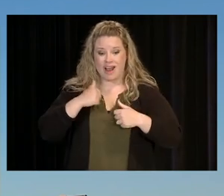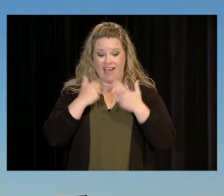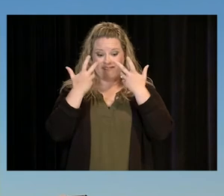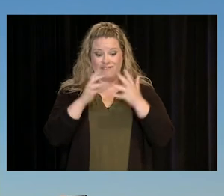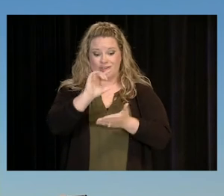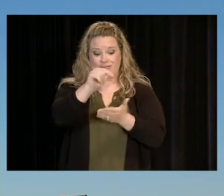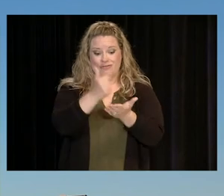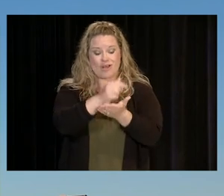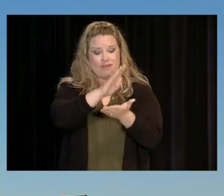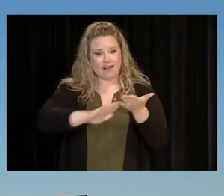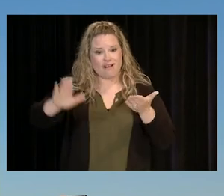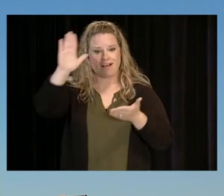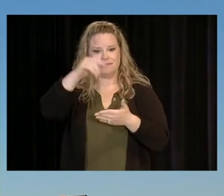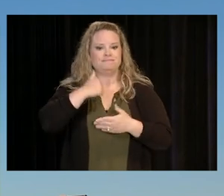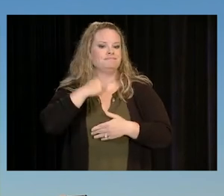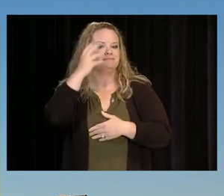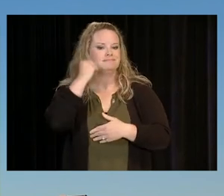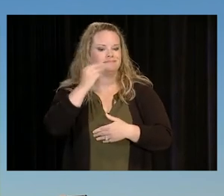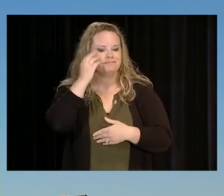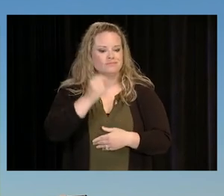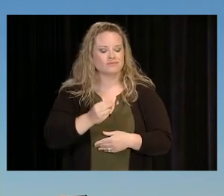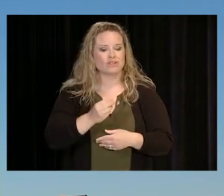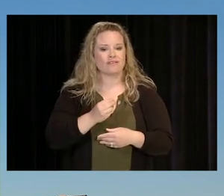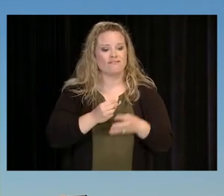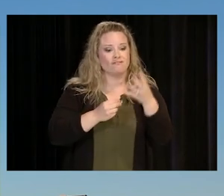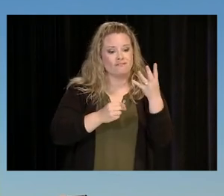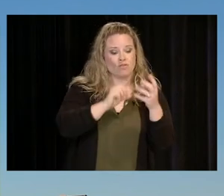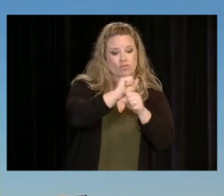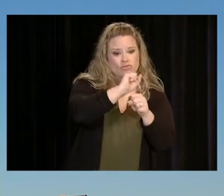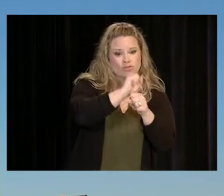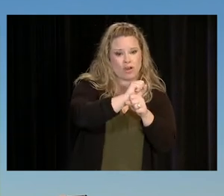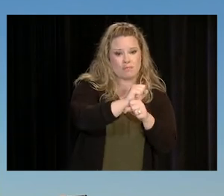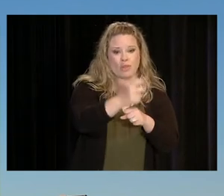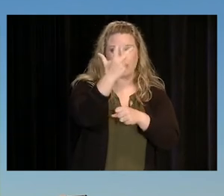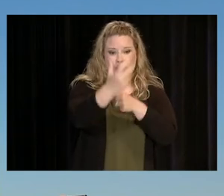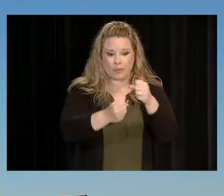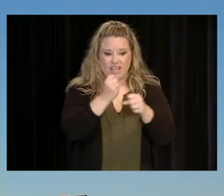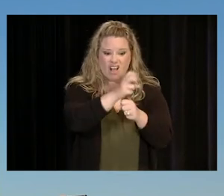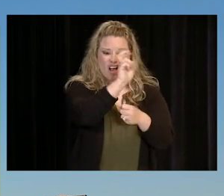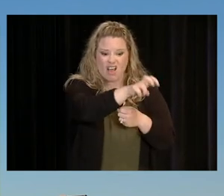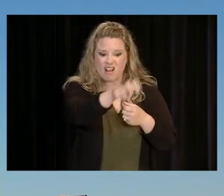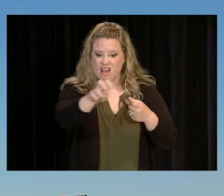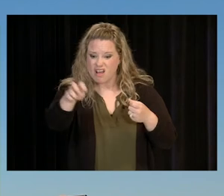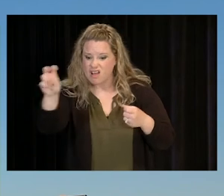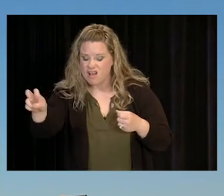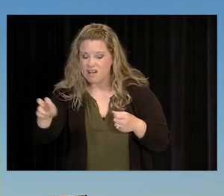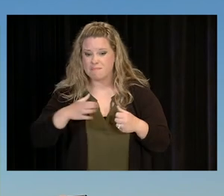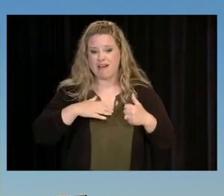THROUGH 4 JOBS IN 3 YEARS. MY FIRST JOB WAS AT A BANK AND LASTED 9 MONTHS.